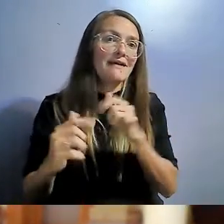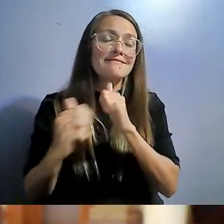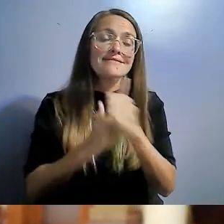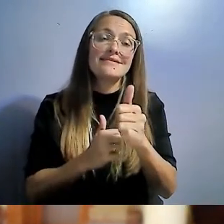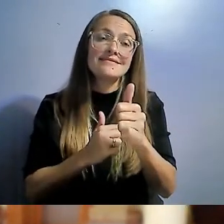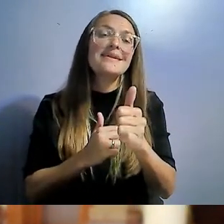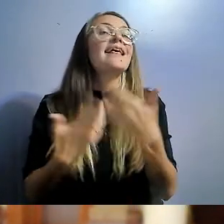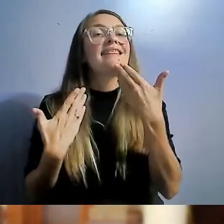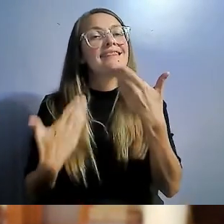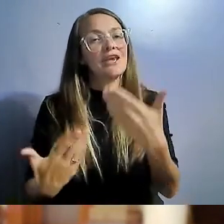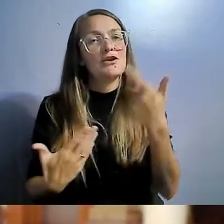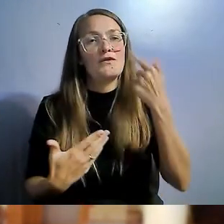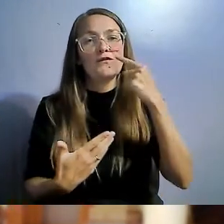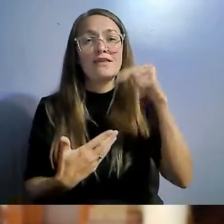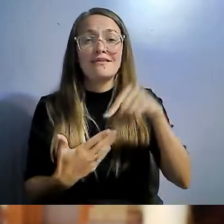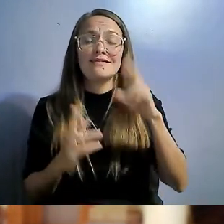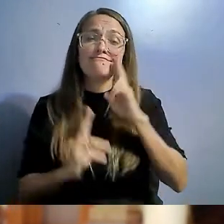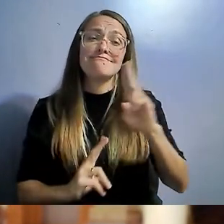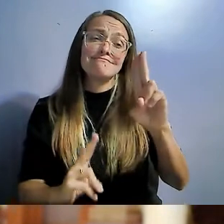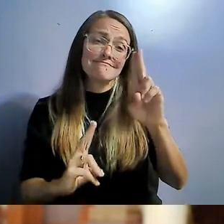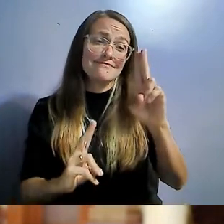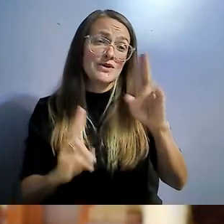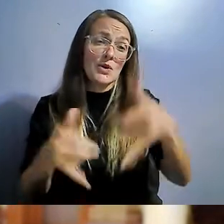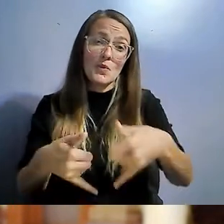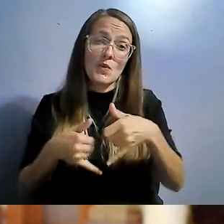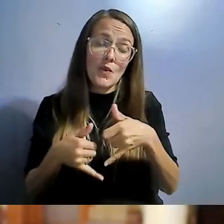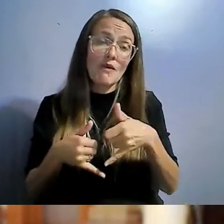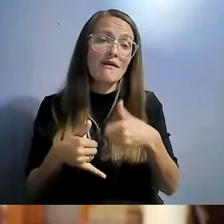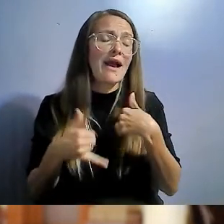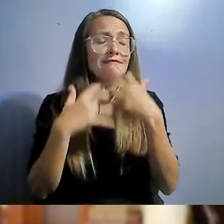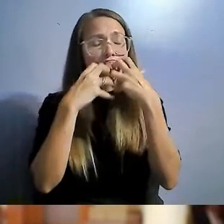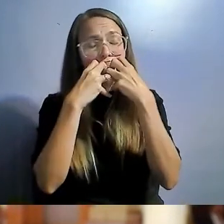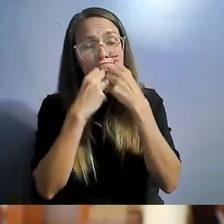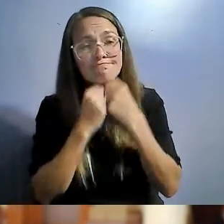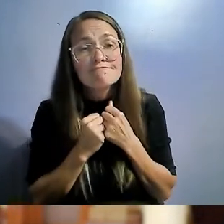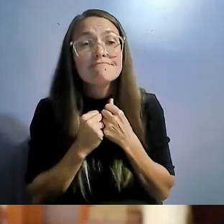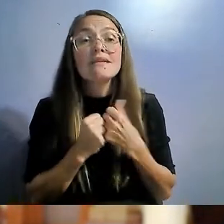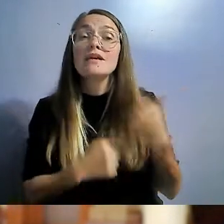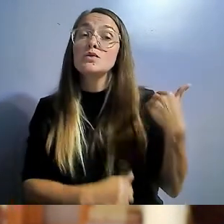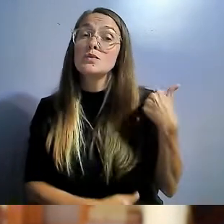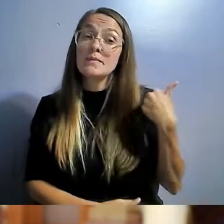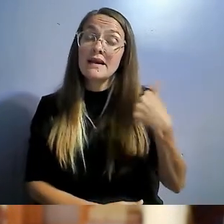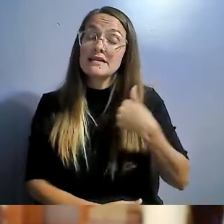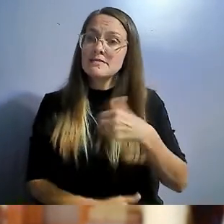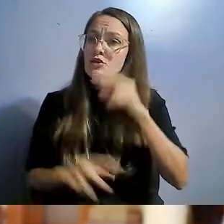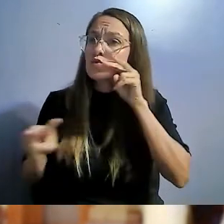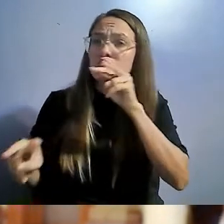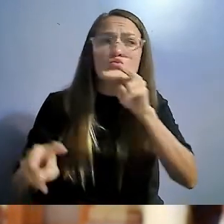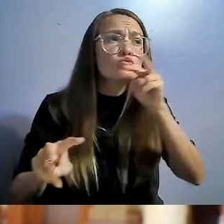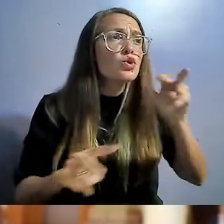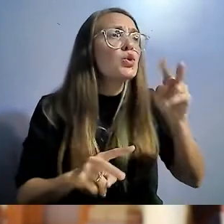I will cherish this, and it will remind me to always look for those who need an advocate to be there for them.